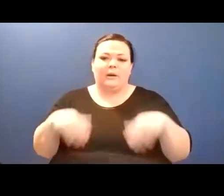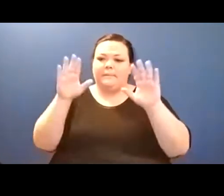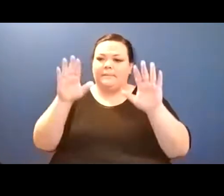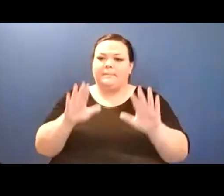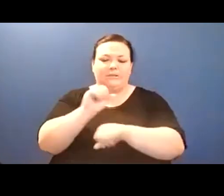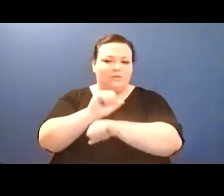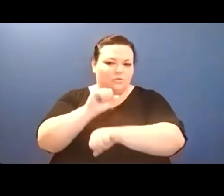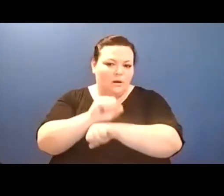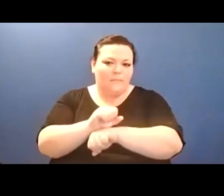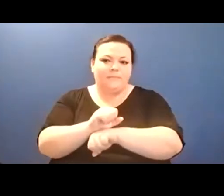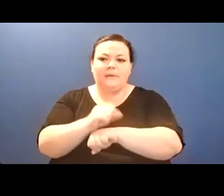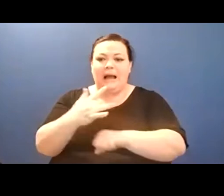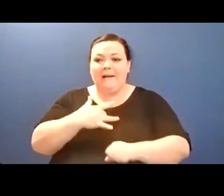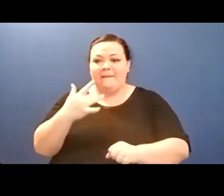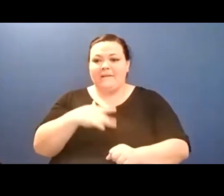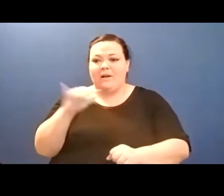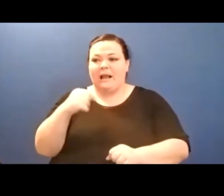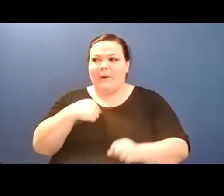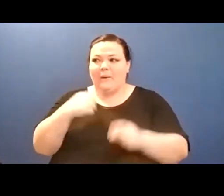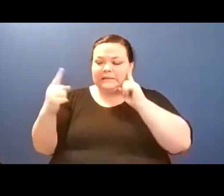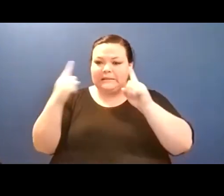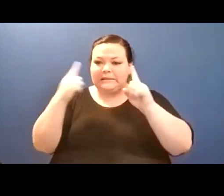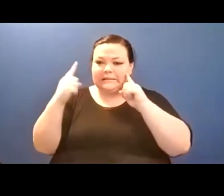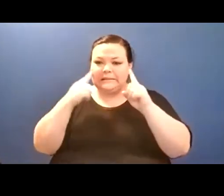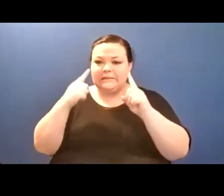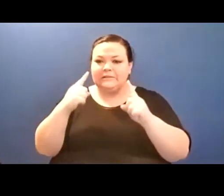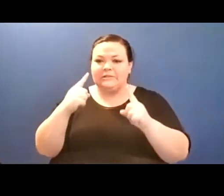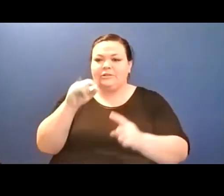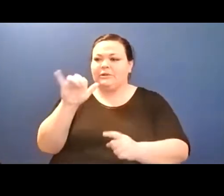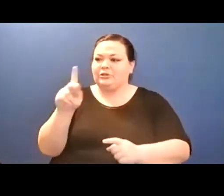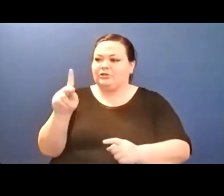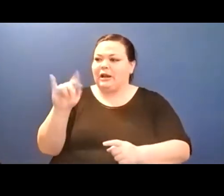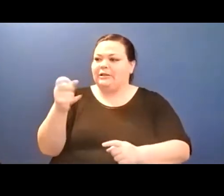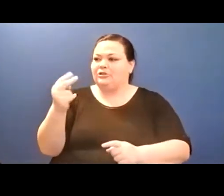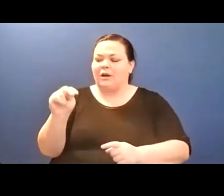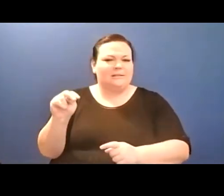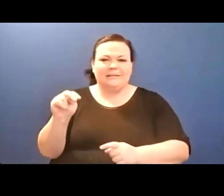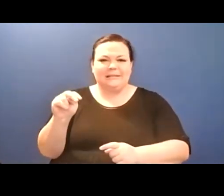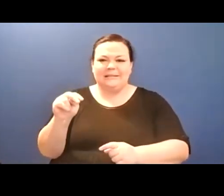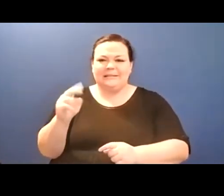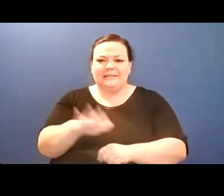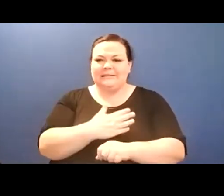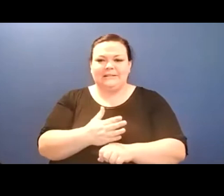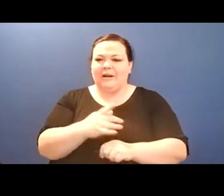My best friend, your ex,// Say you don't like me// Just don't start your message with//